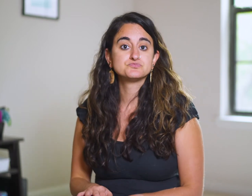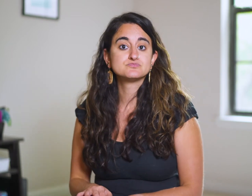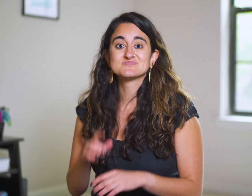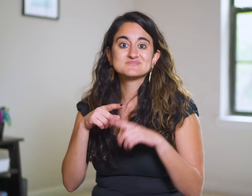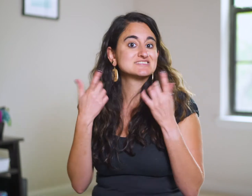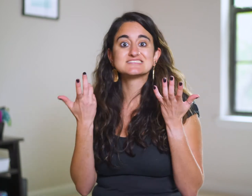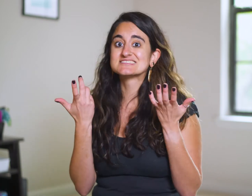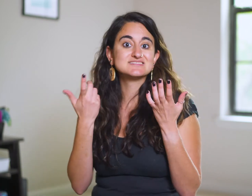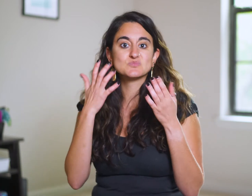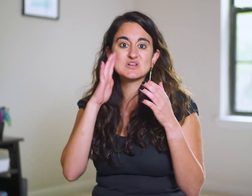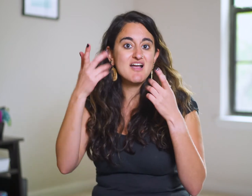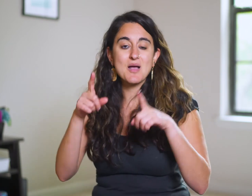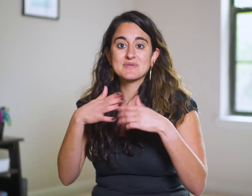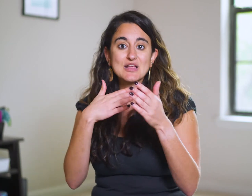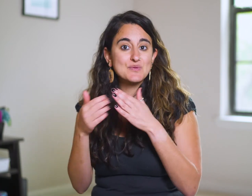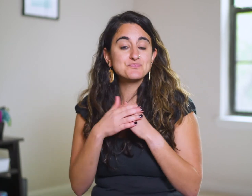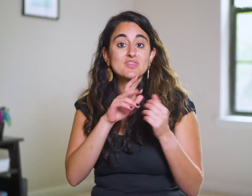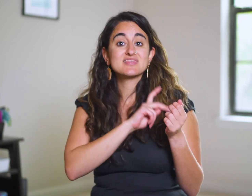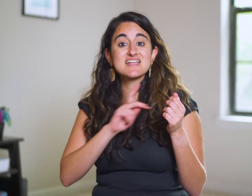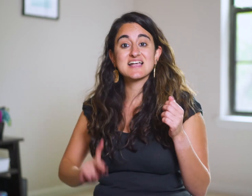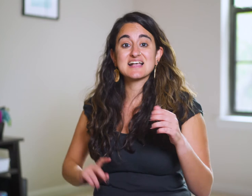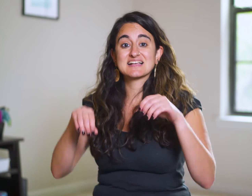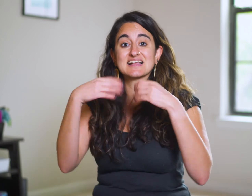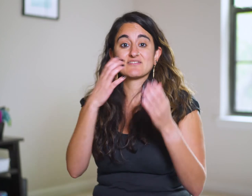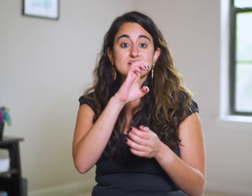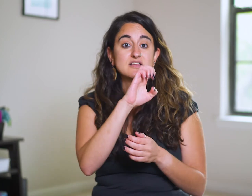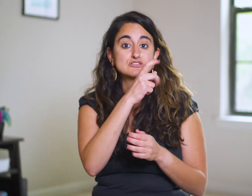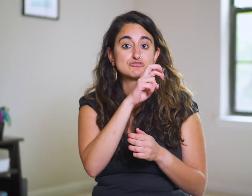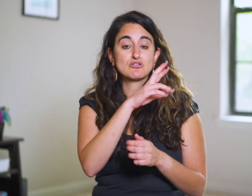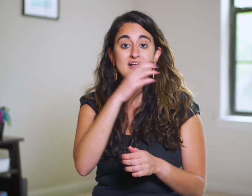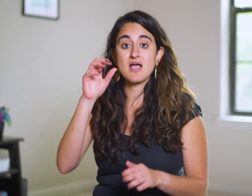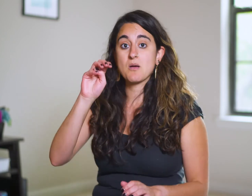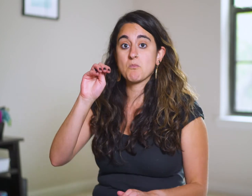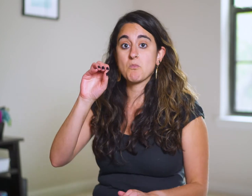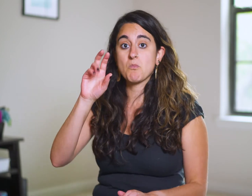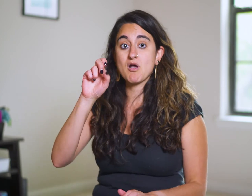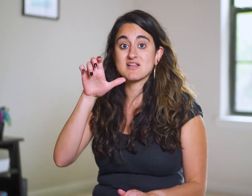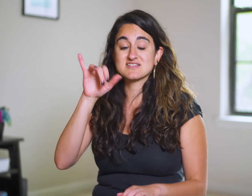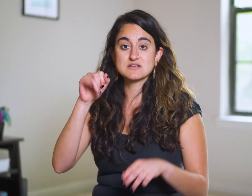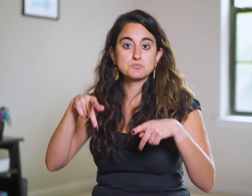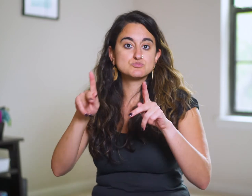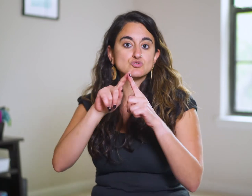but royal edicts are irreversible. The king gives Esther and Mordecai permission